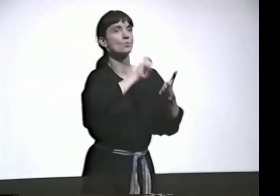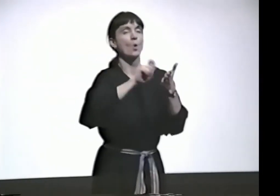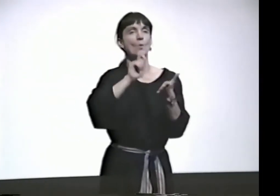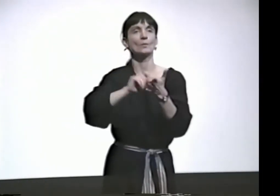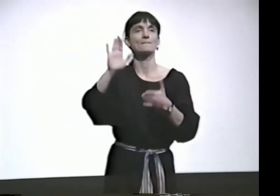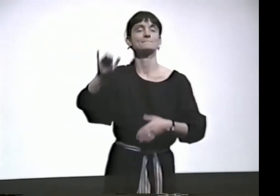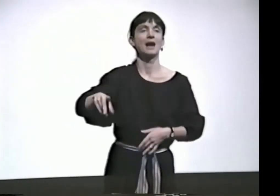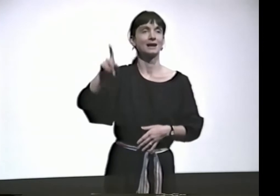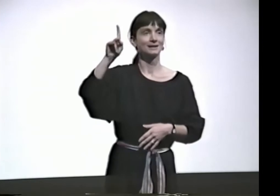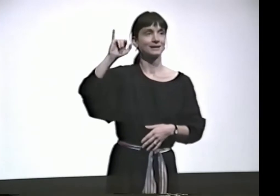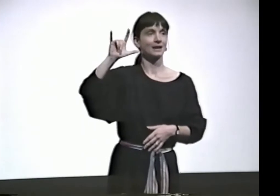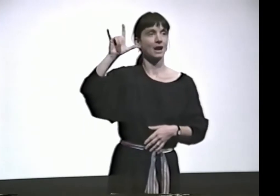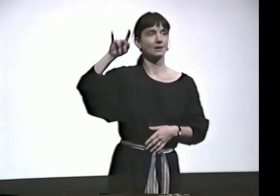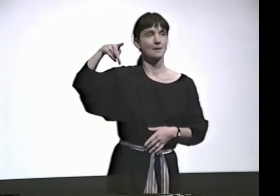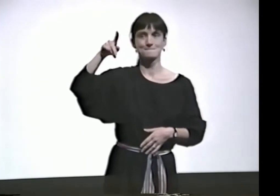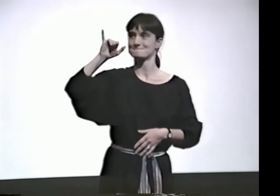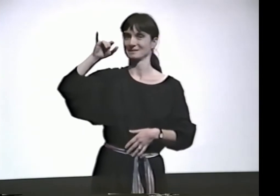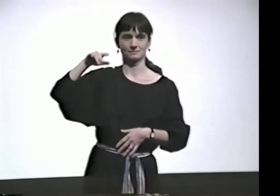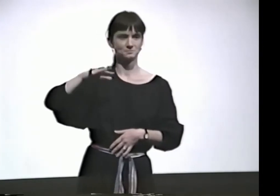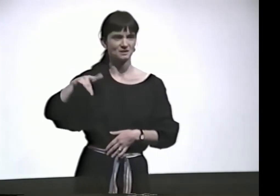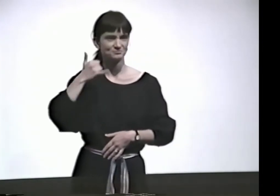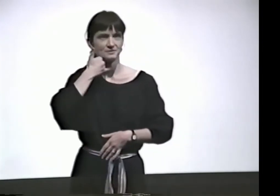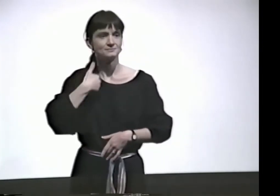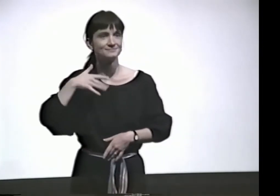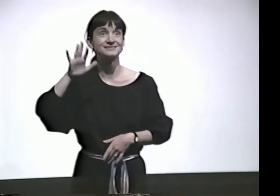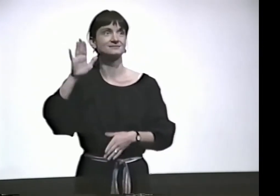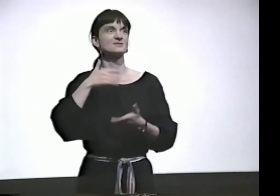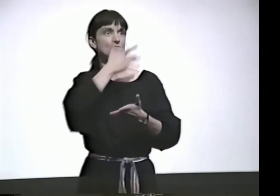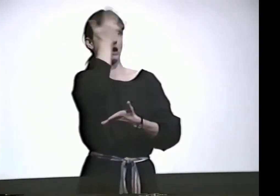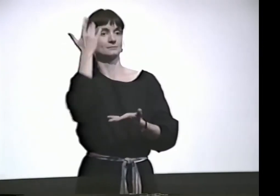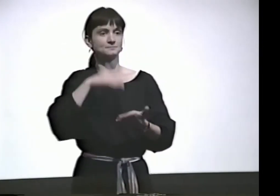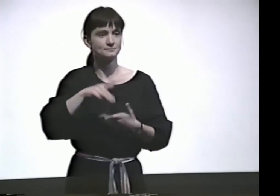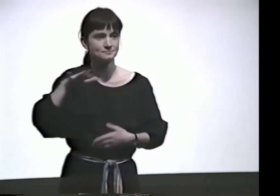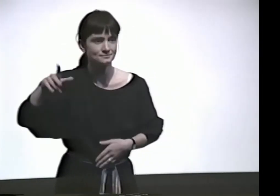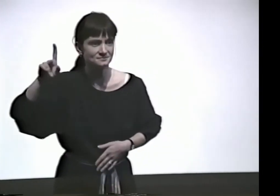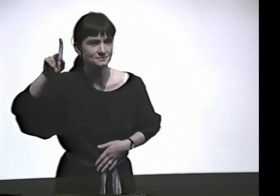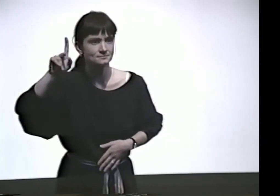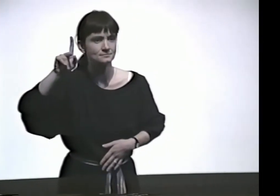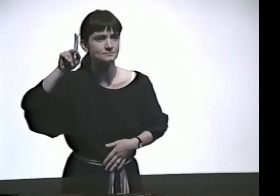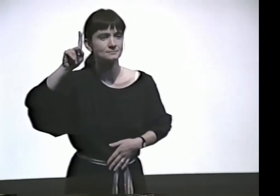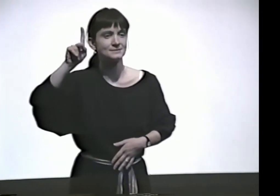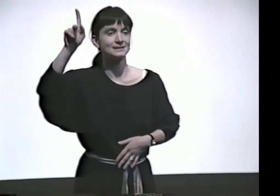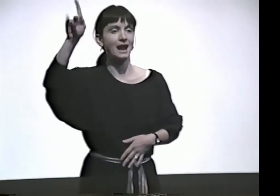YOU MIGHT KNOW THAT. IT'S WRITTEN BY KIPLING. I FORGET HOW YOU SPELL IT.